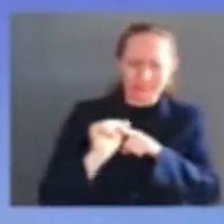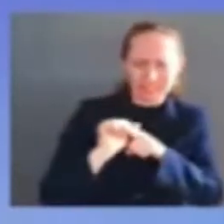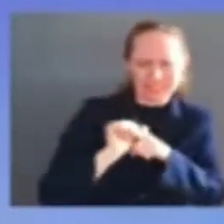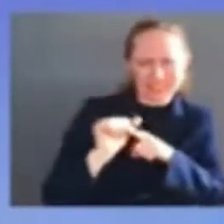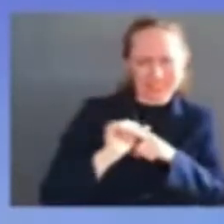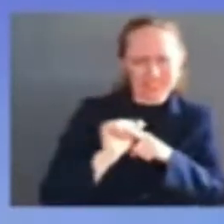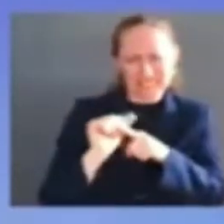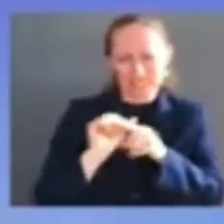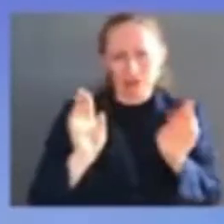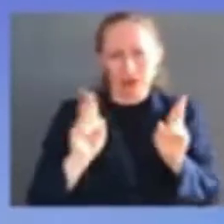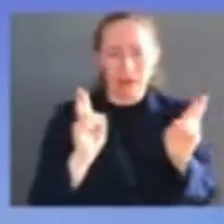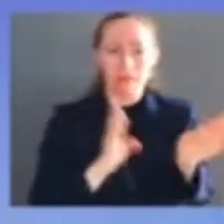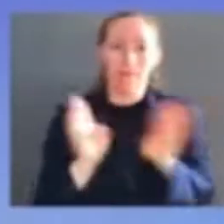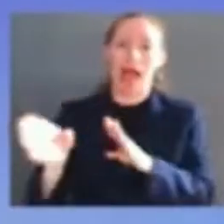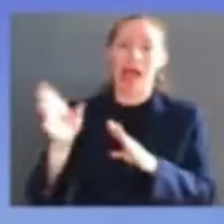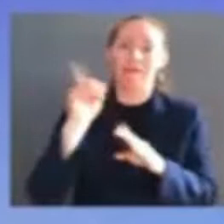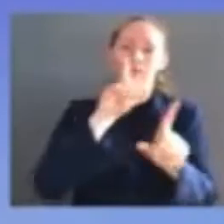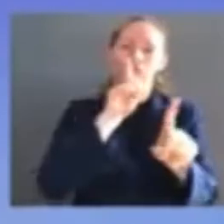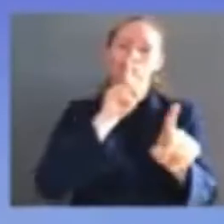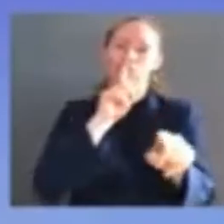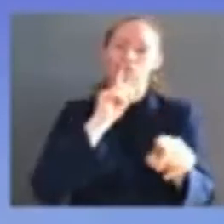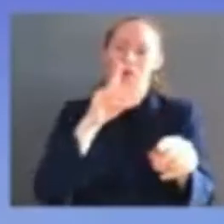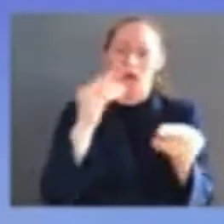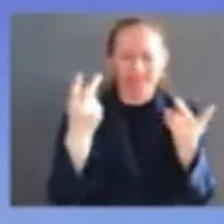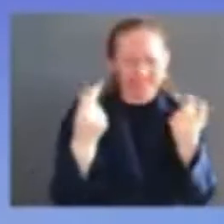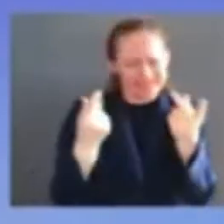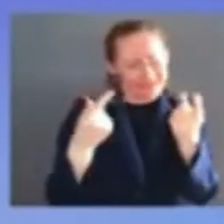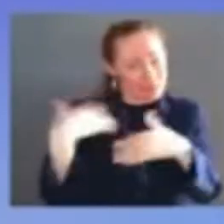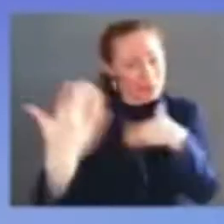thank you all